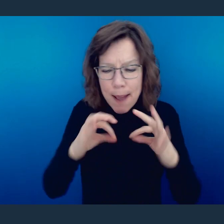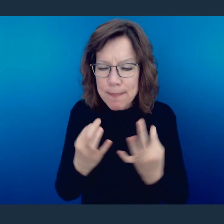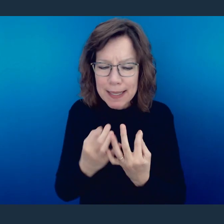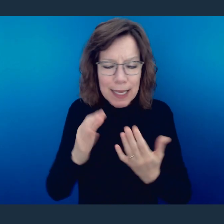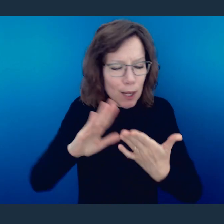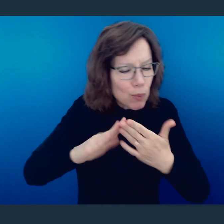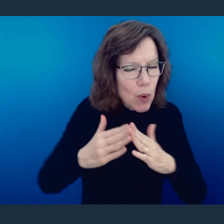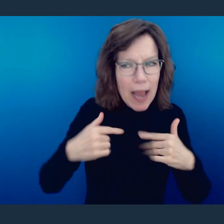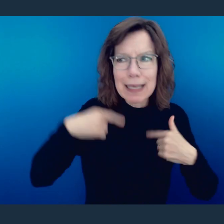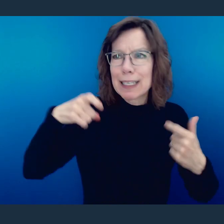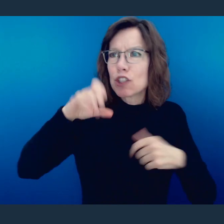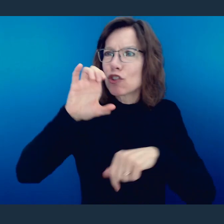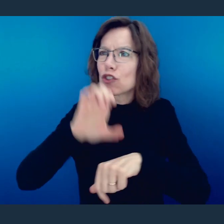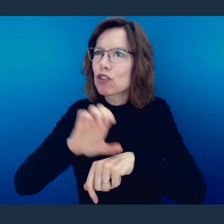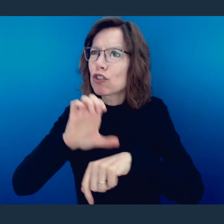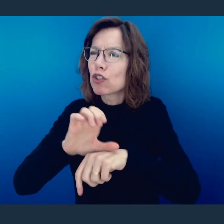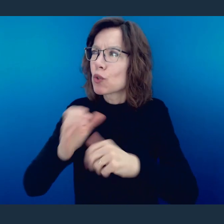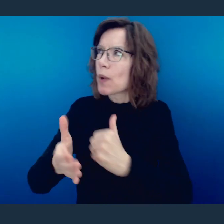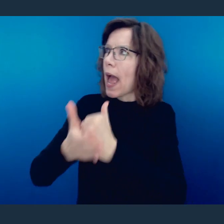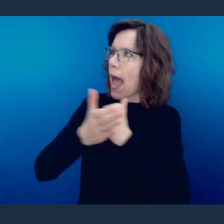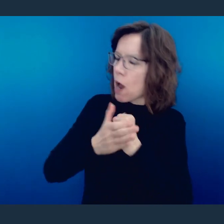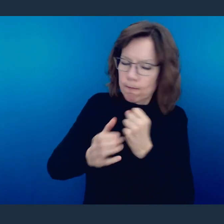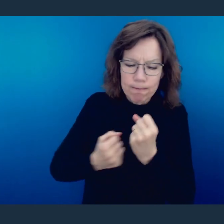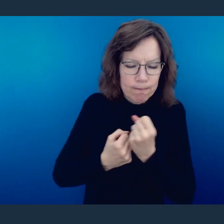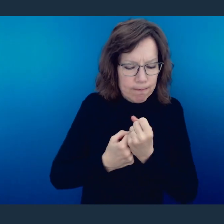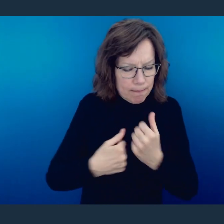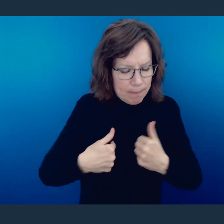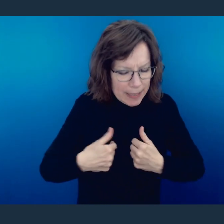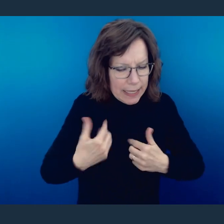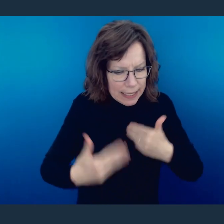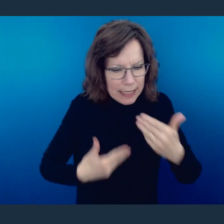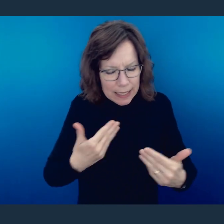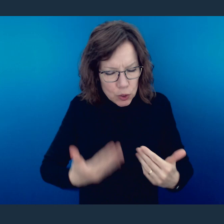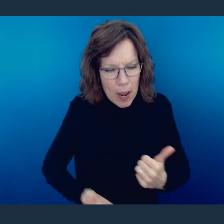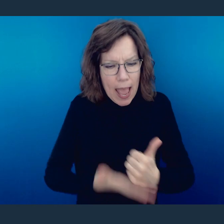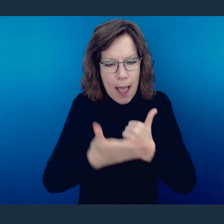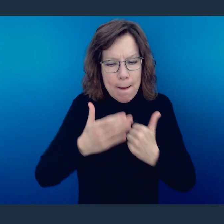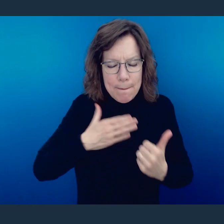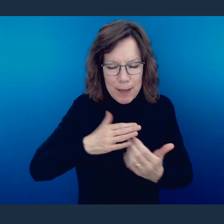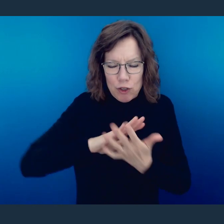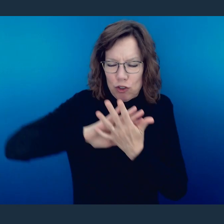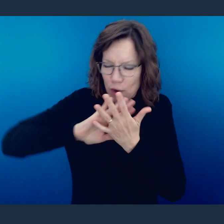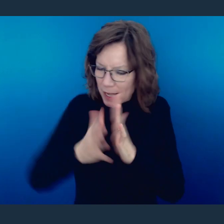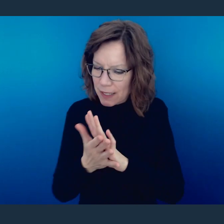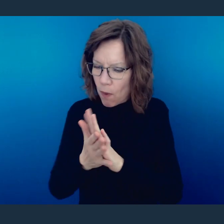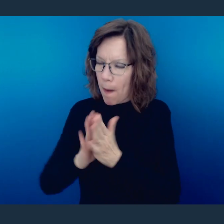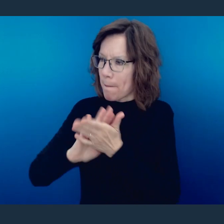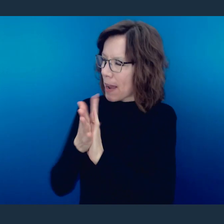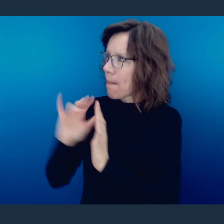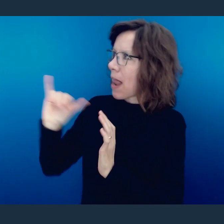church that can help walk alongside them so they might become transformed into the likeness